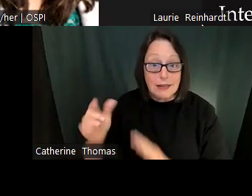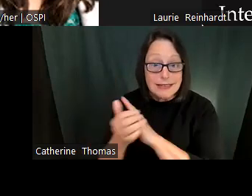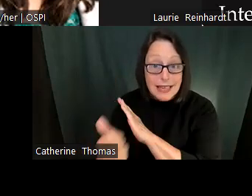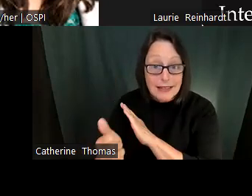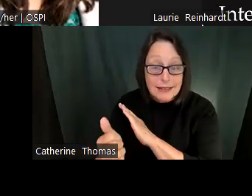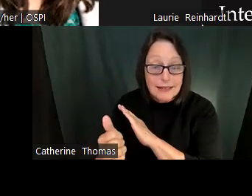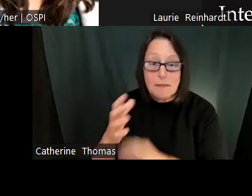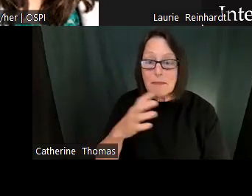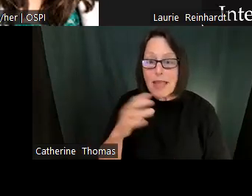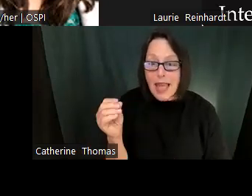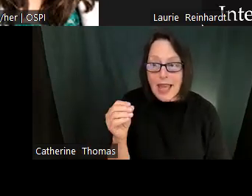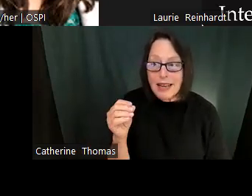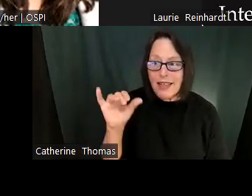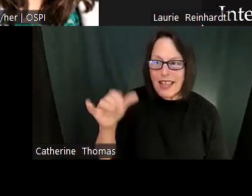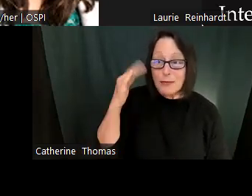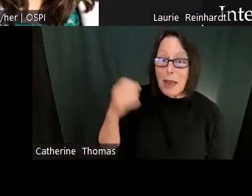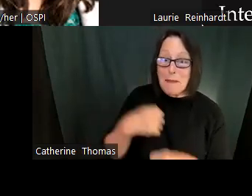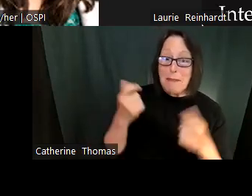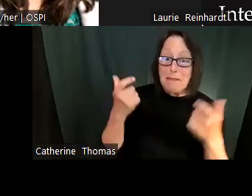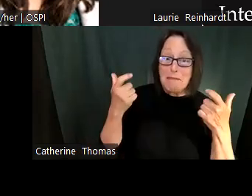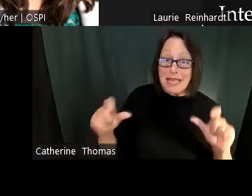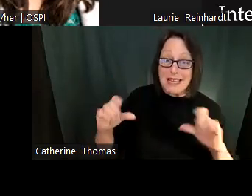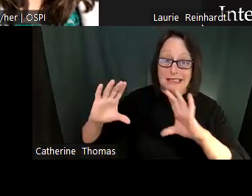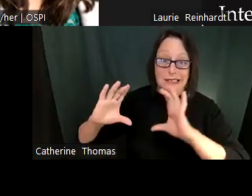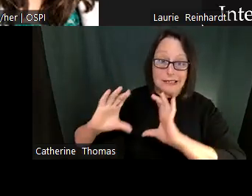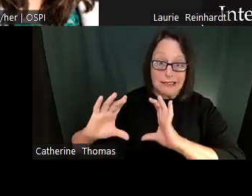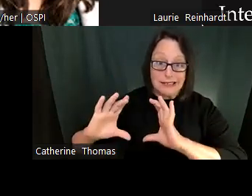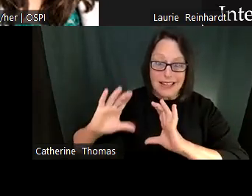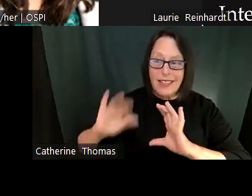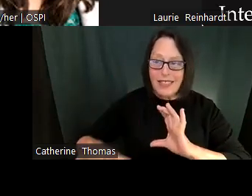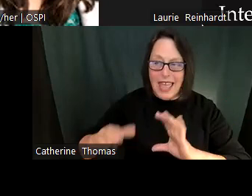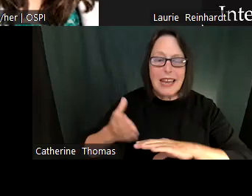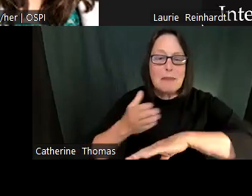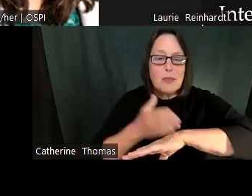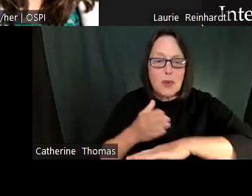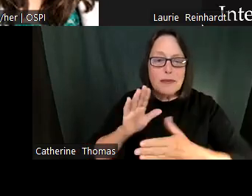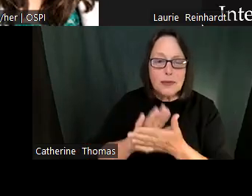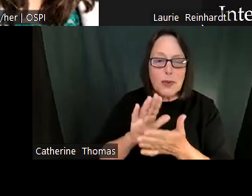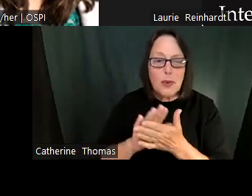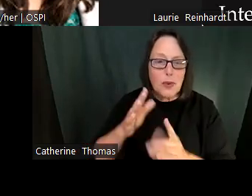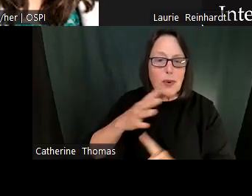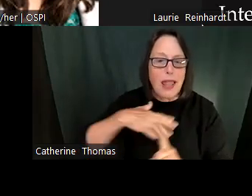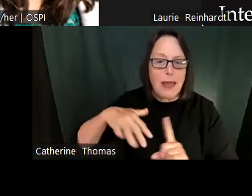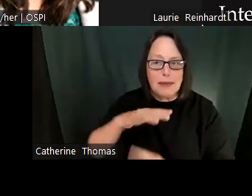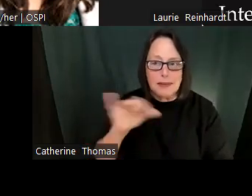Mental health, it creates those. Protective factors around mental health. It of course increases SELL skills.